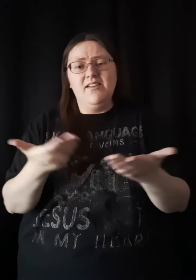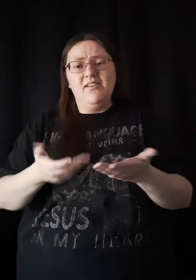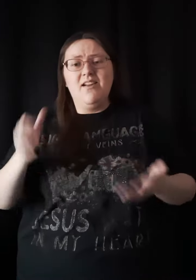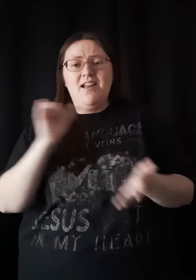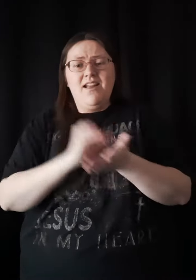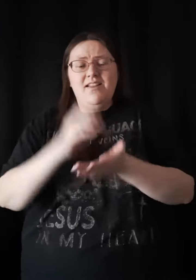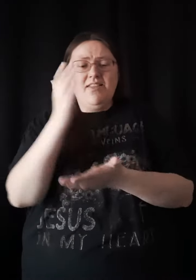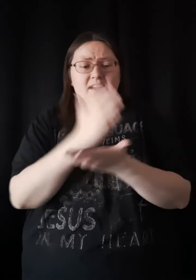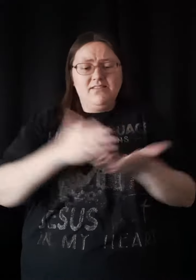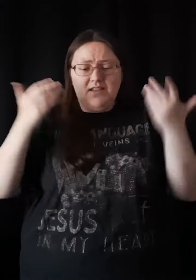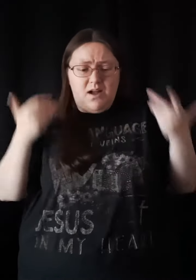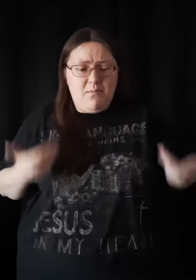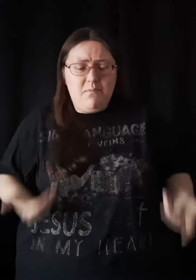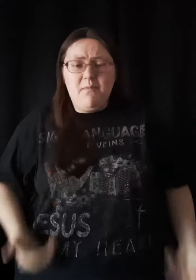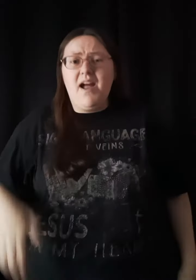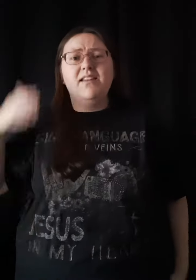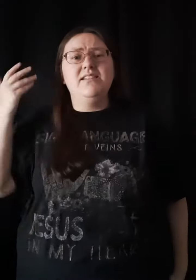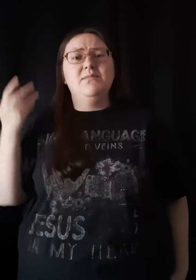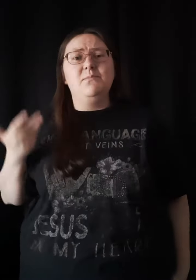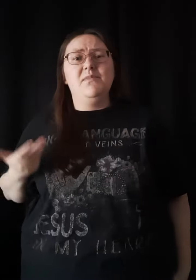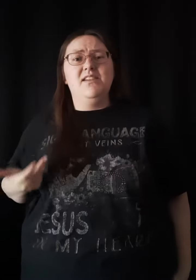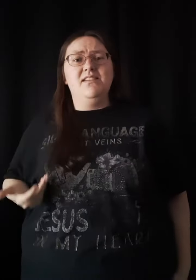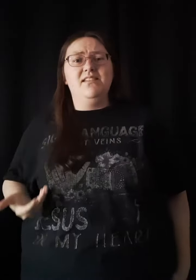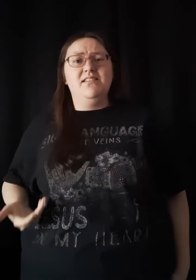That somebody is me